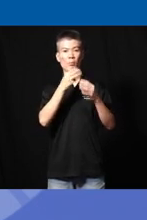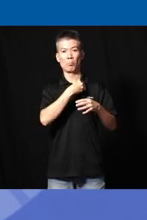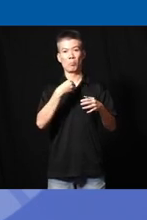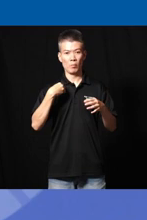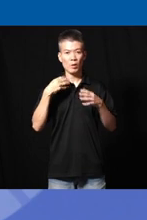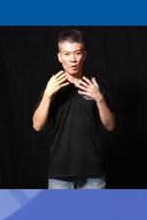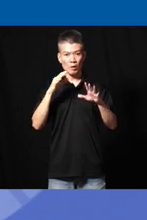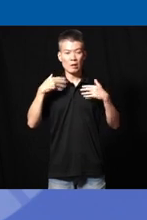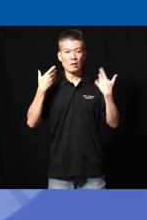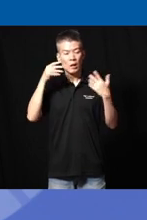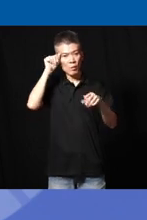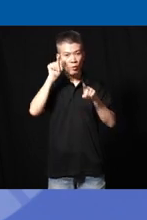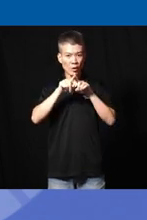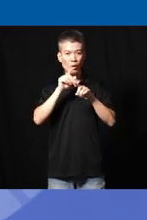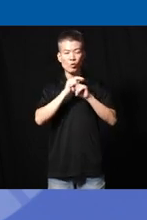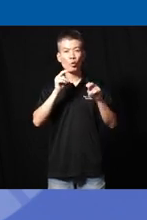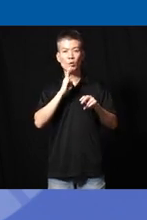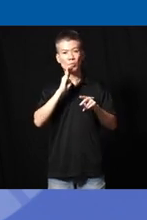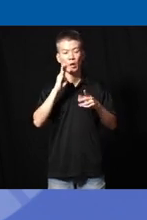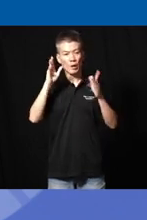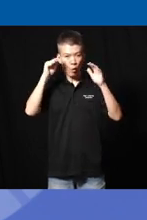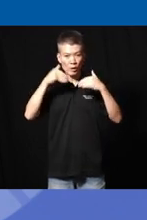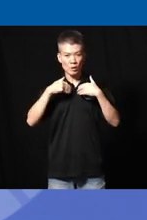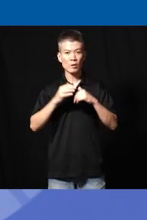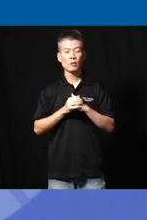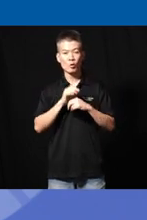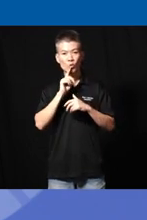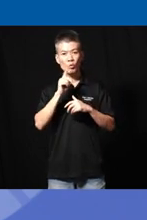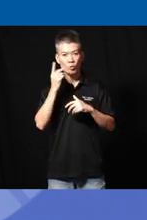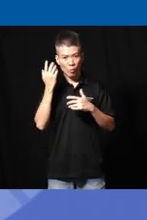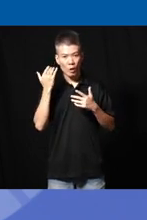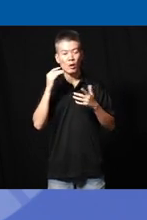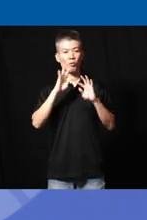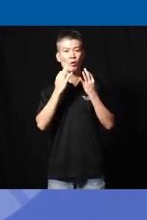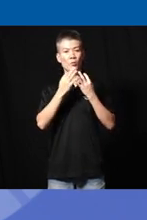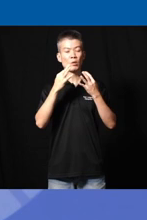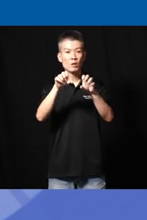I have a younger brother who is non-speaking and autistic so it really was my family circumstances